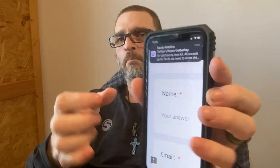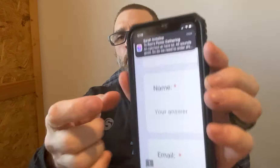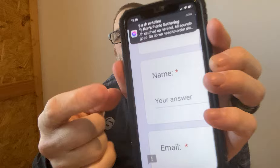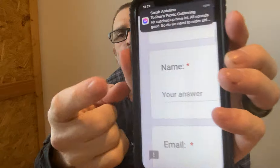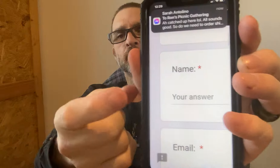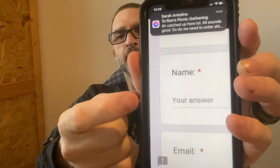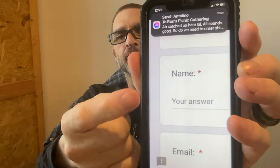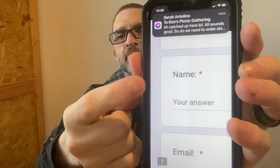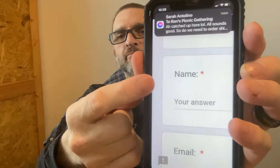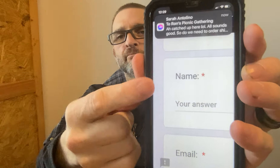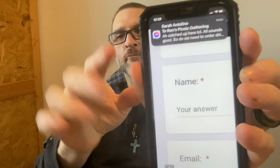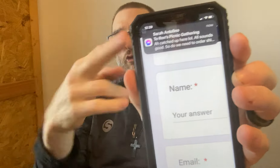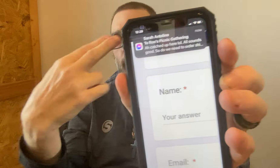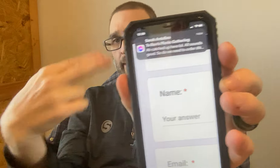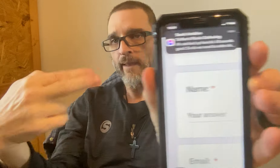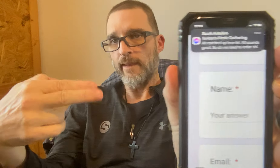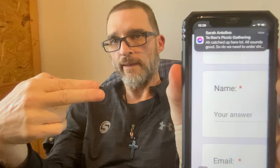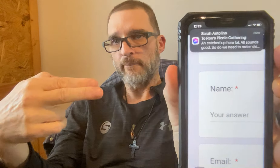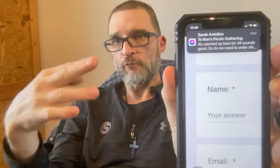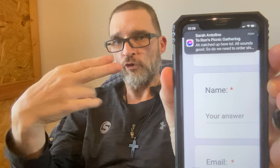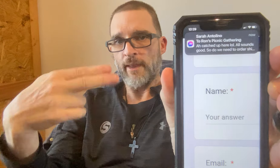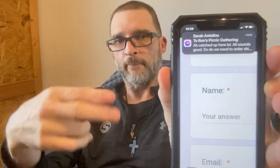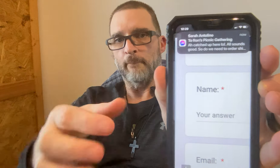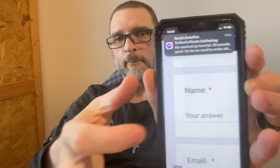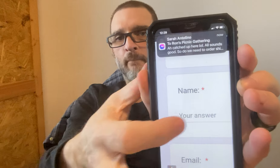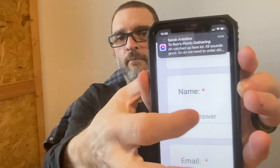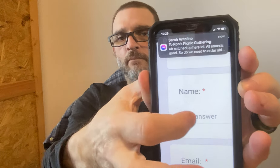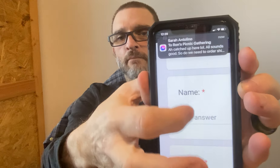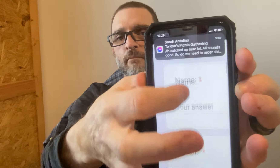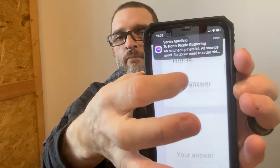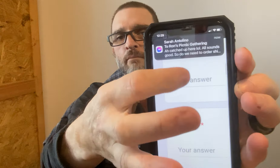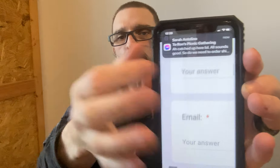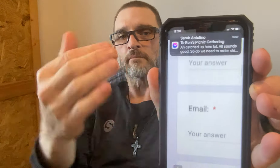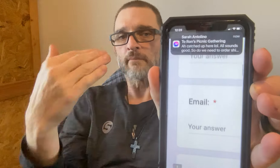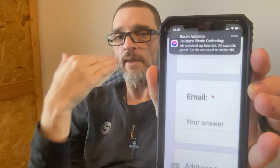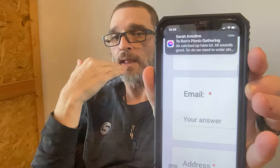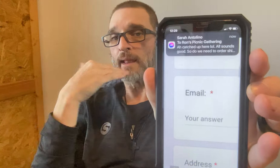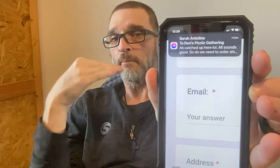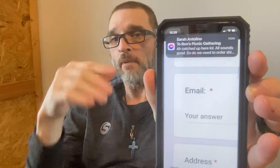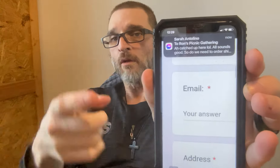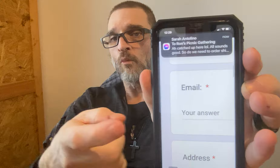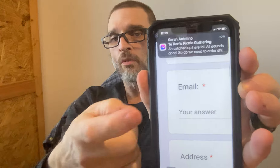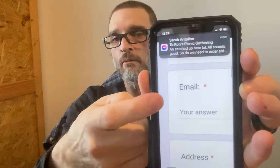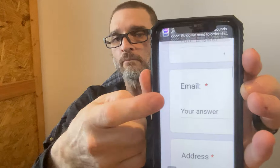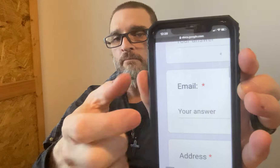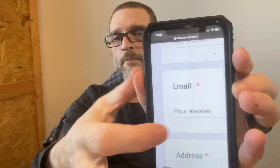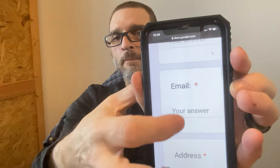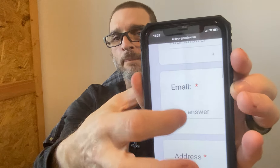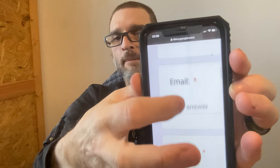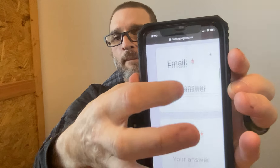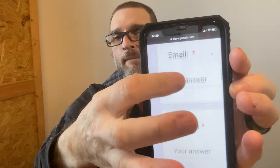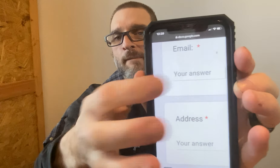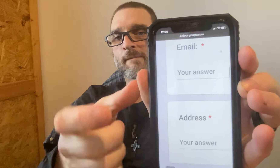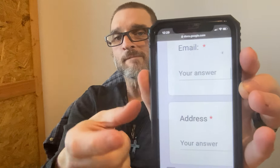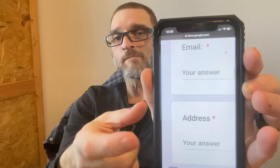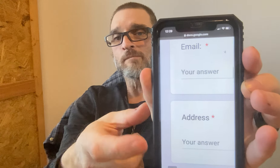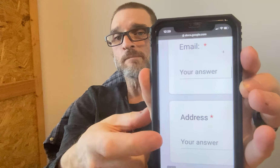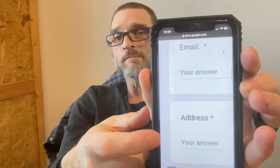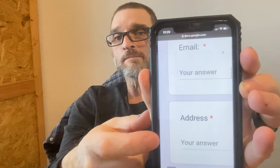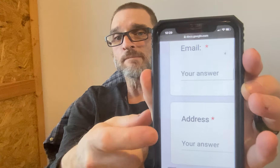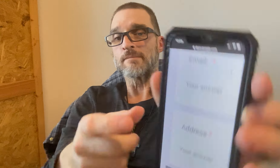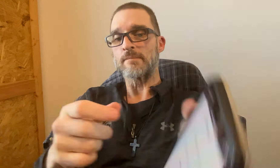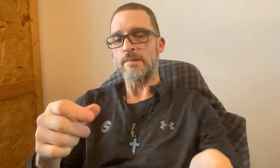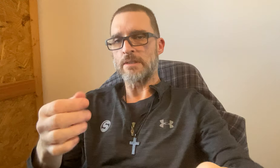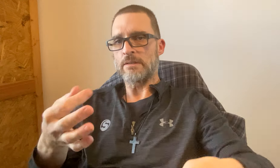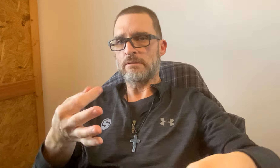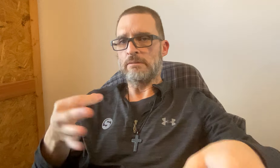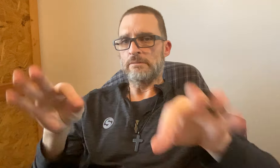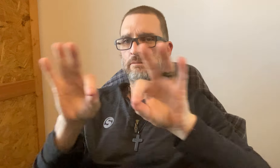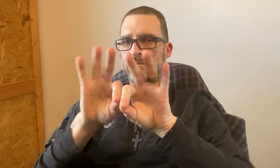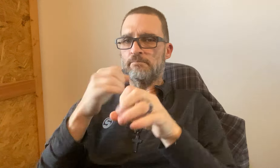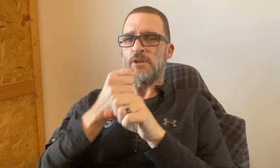Okay, this part is the same- your name, your email,